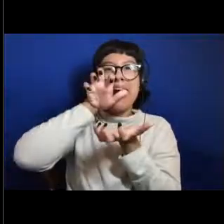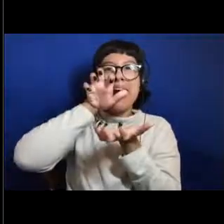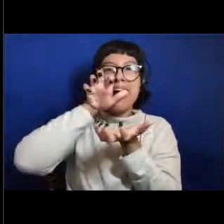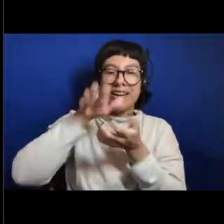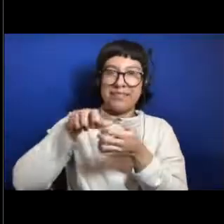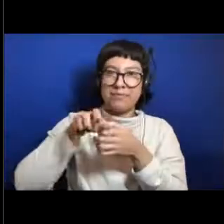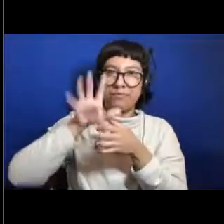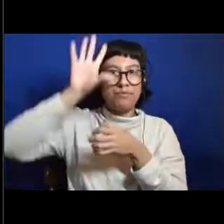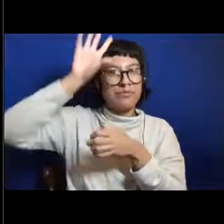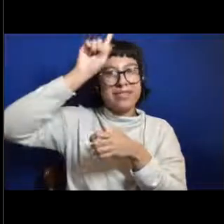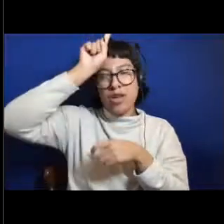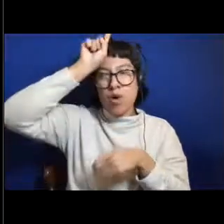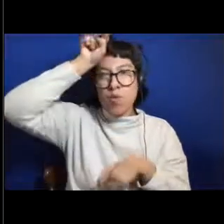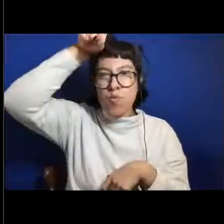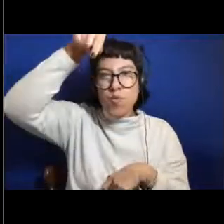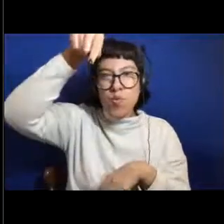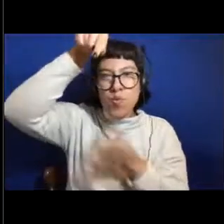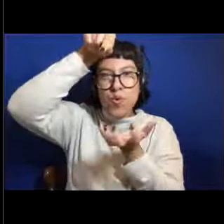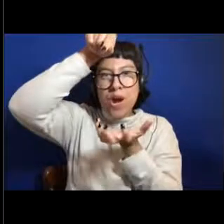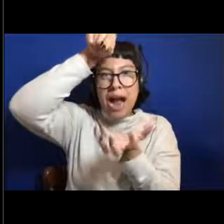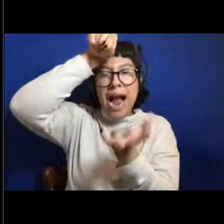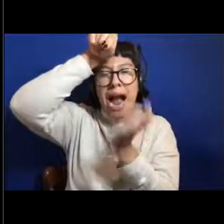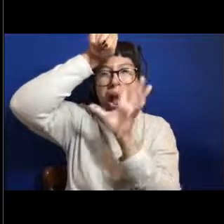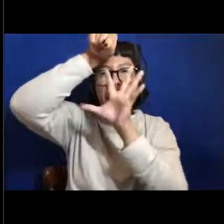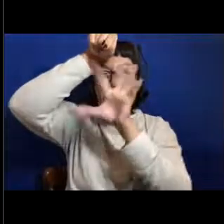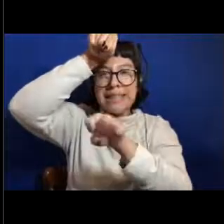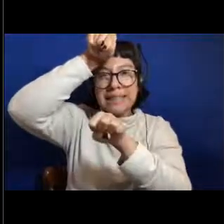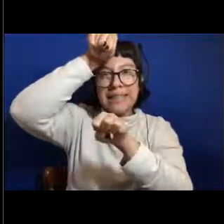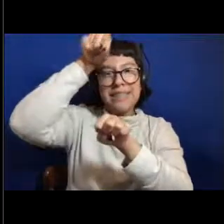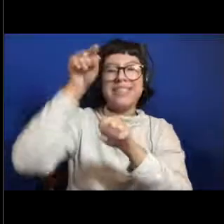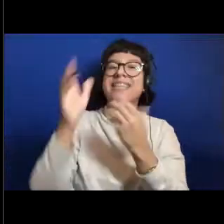just waiting for pray to come so that they can snatch it out of the water column.